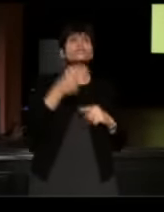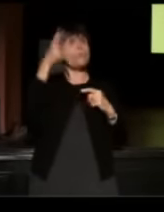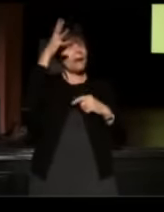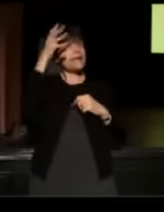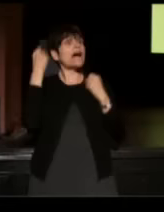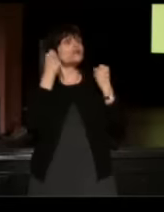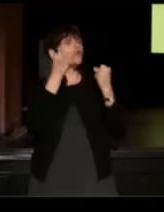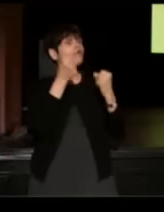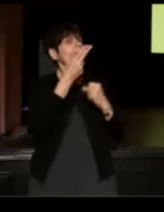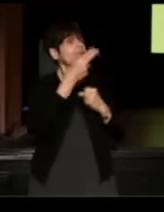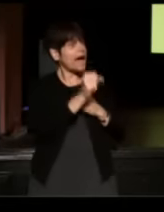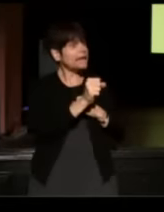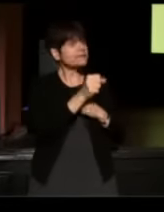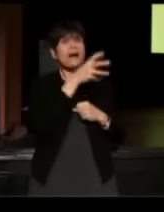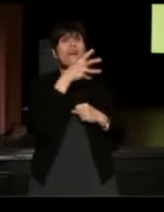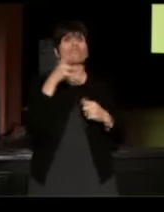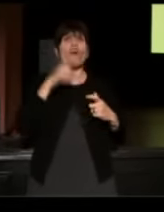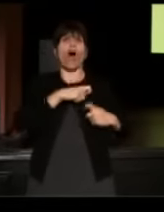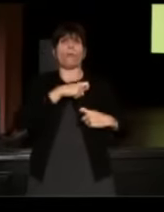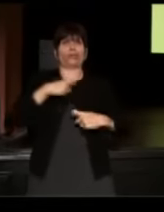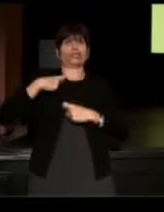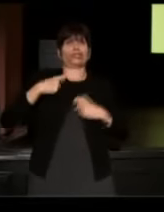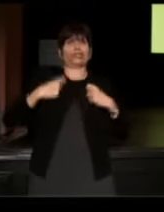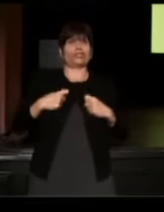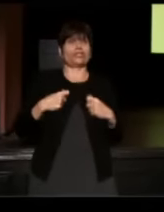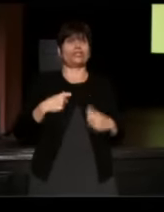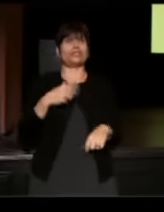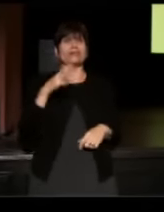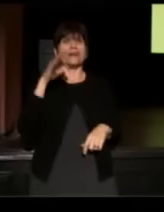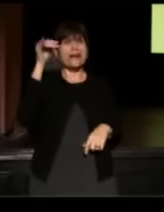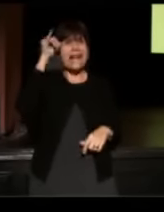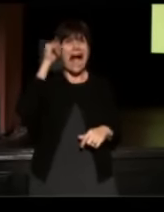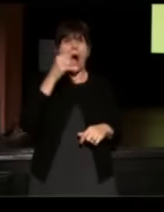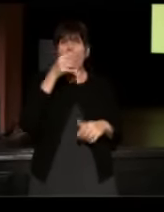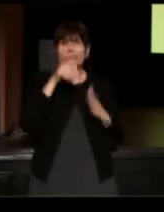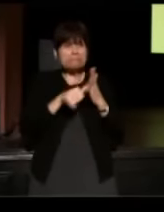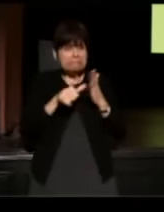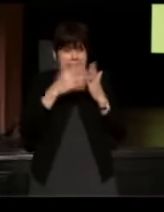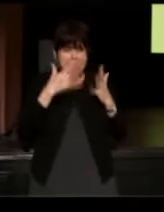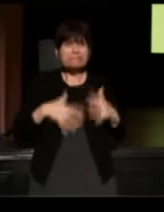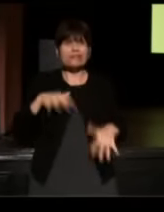and he had his farmer jeans on and he had cow crap on him and he had his clodhopper boots on